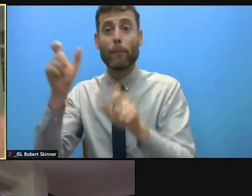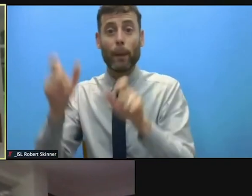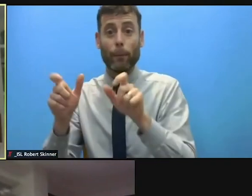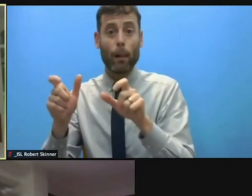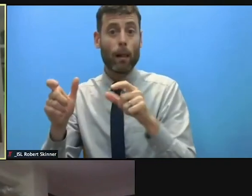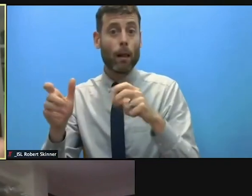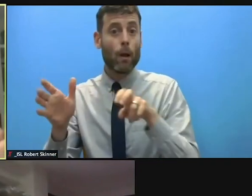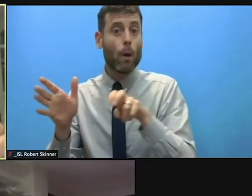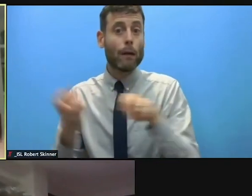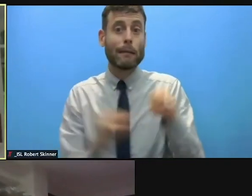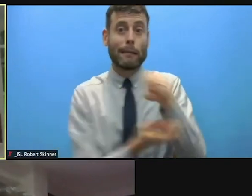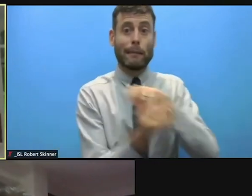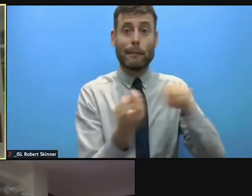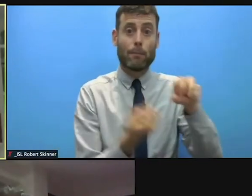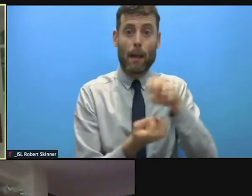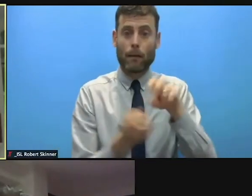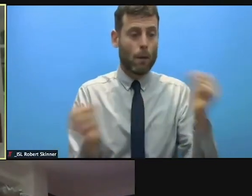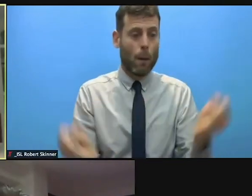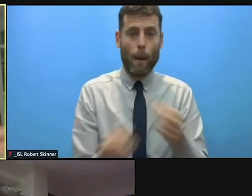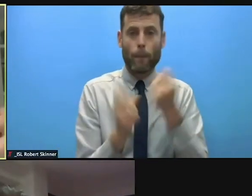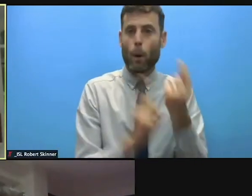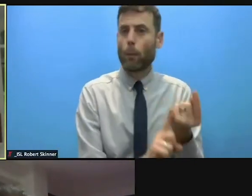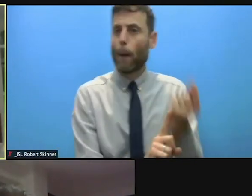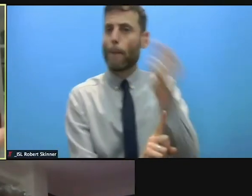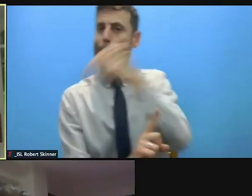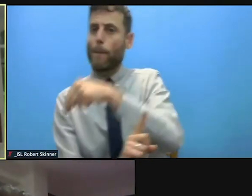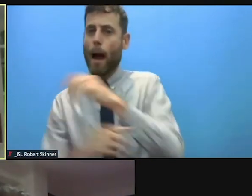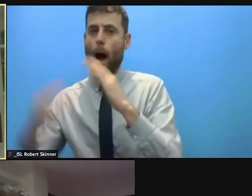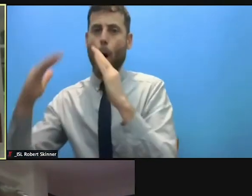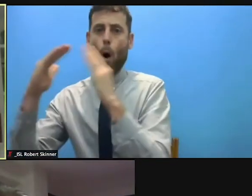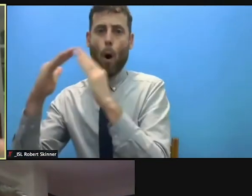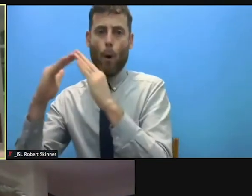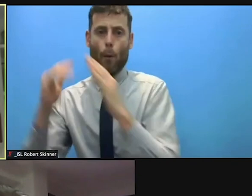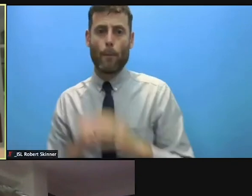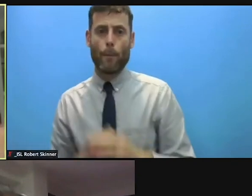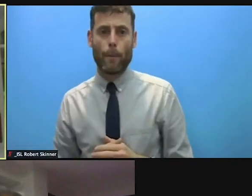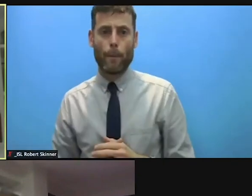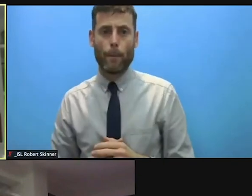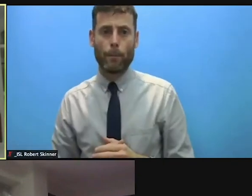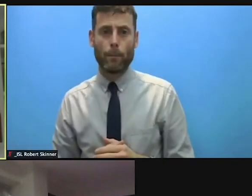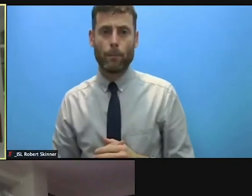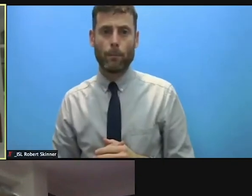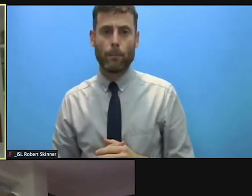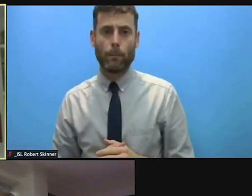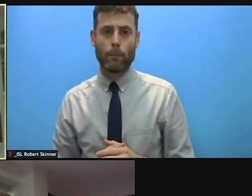your message specifically at this point is look at the comprehensive, look at the big picture. Don't